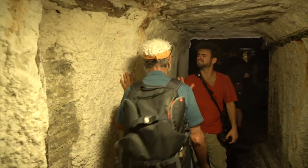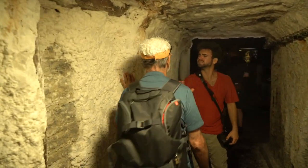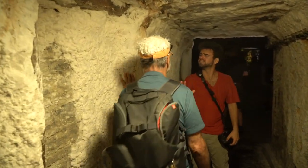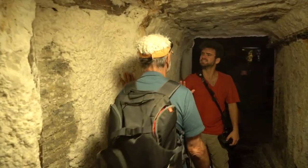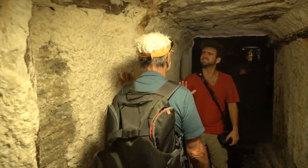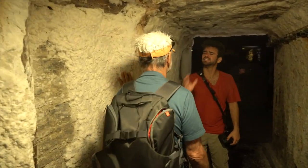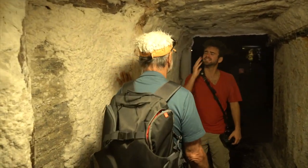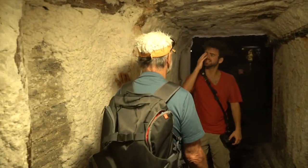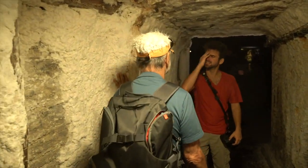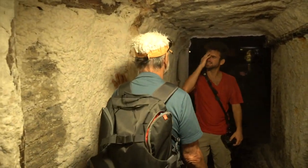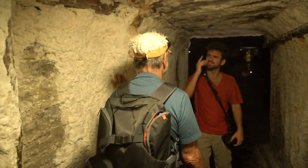Please don't.....